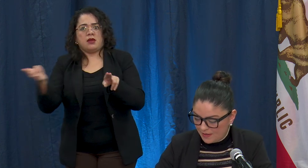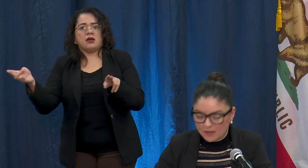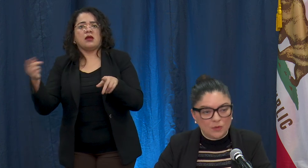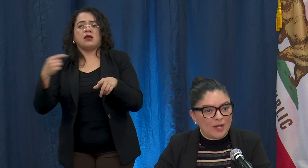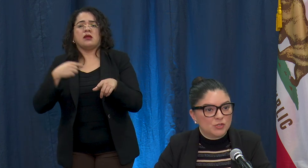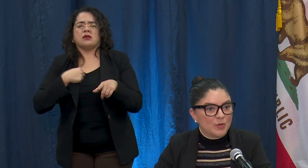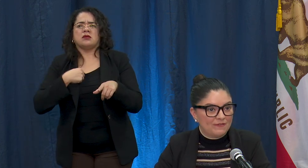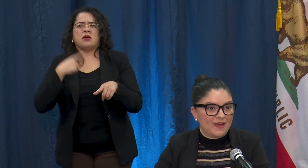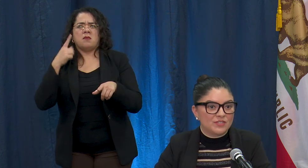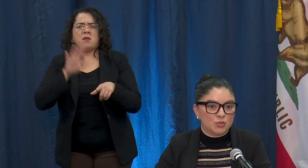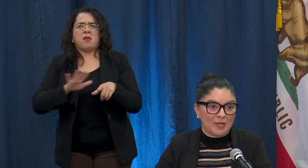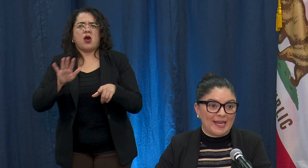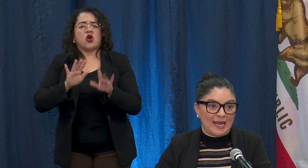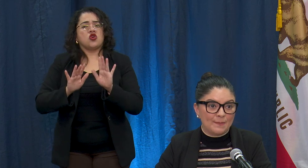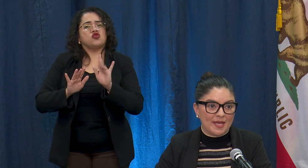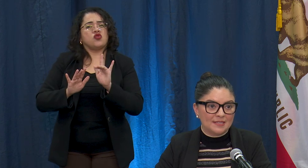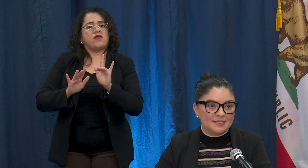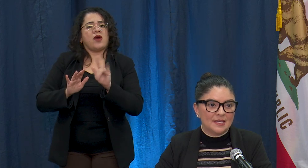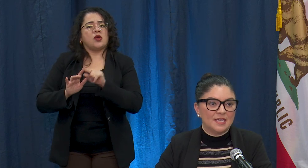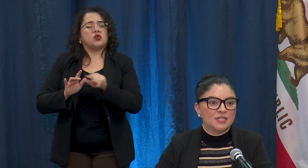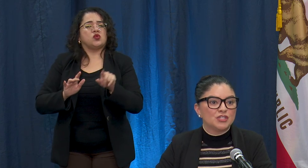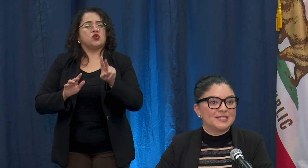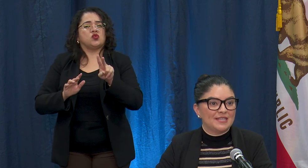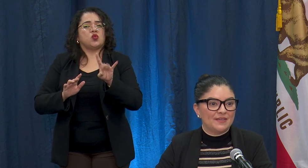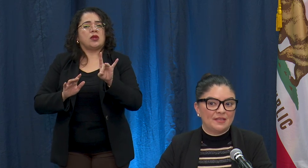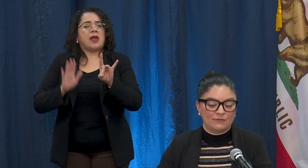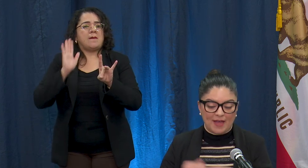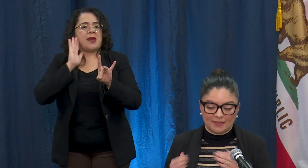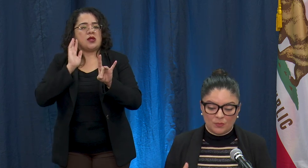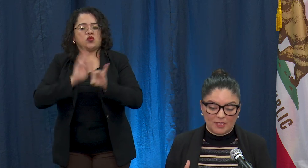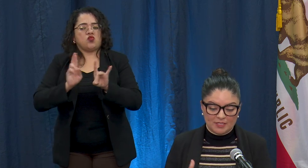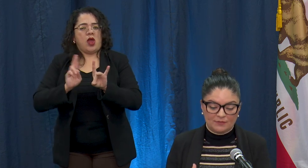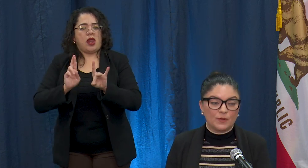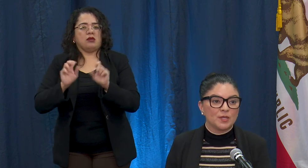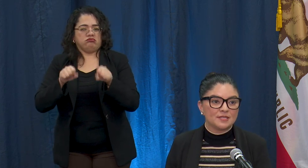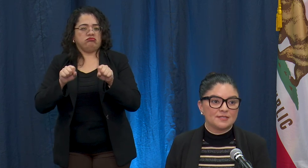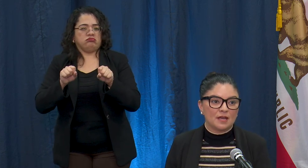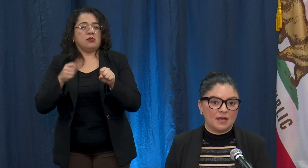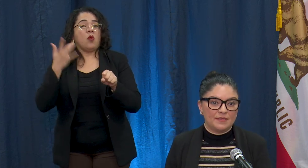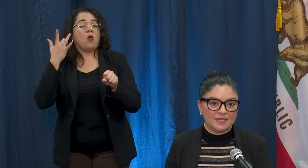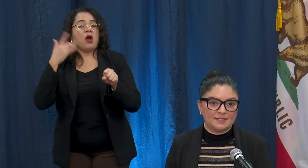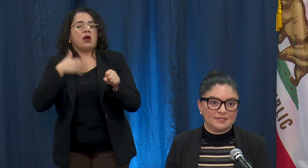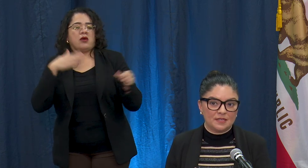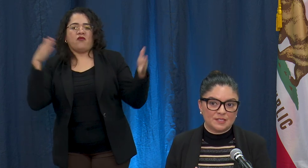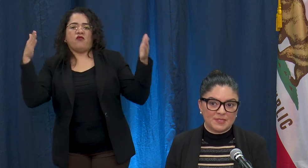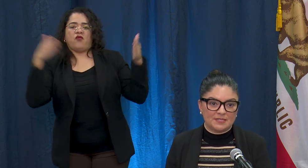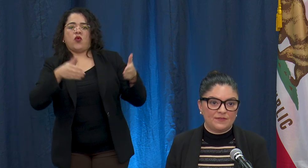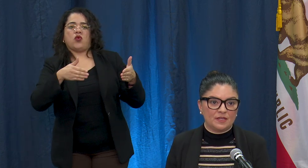around 25 to 28 beds just given the fact that we need to focus this specific